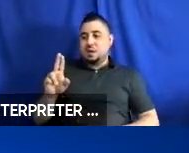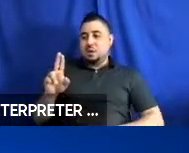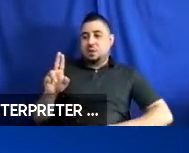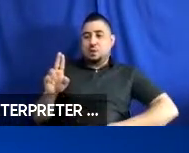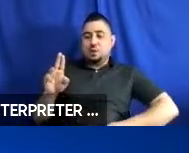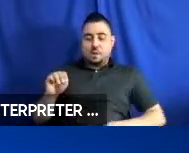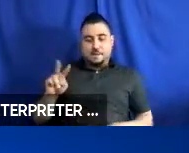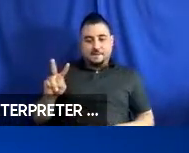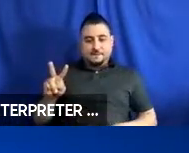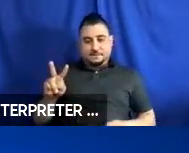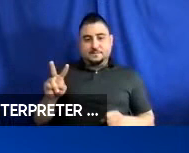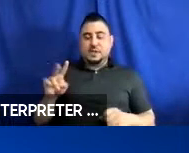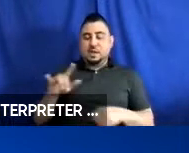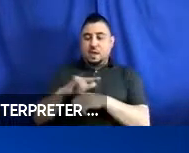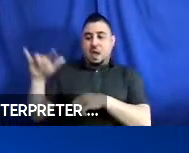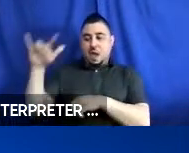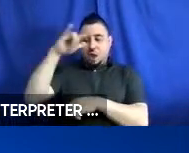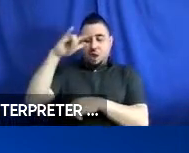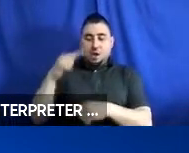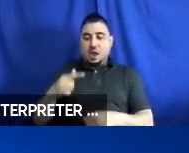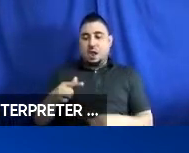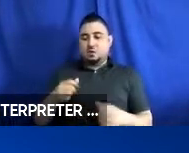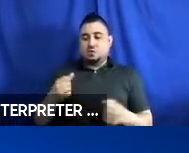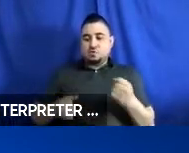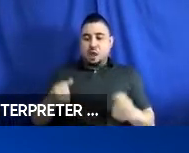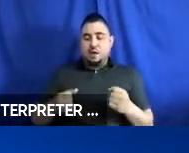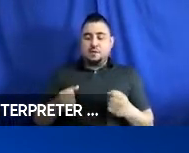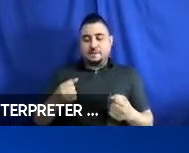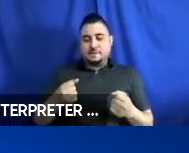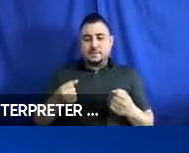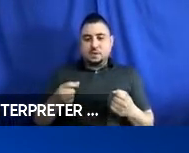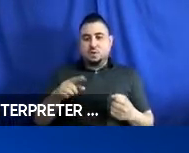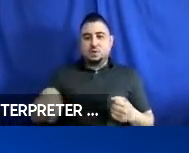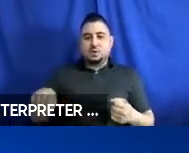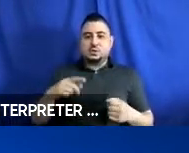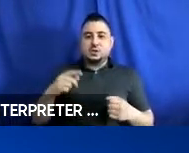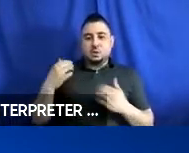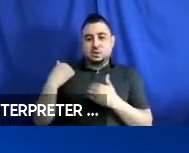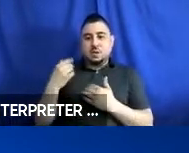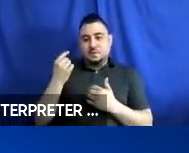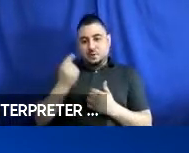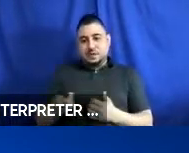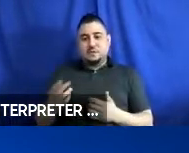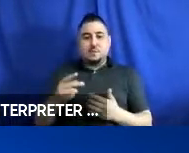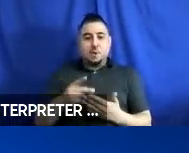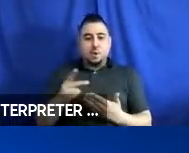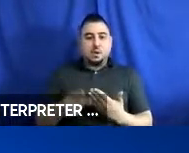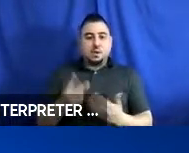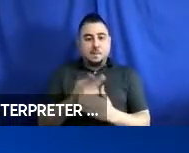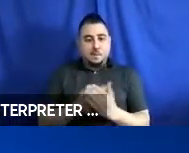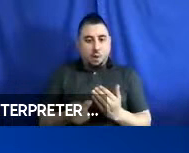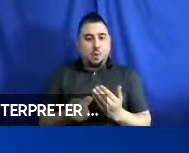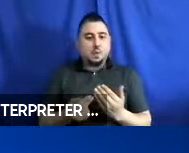across air and ground vehicles. He is responsible for several programs on both the commercial